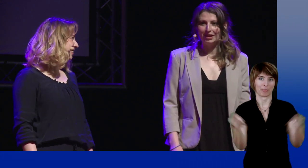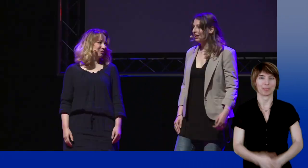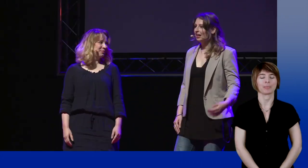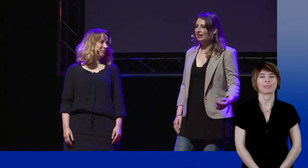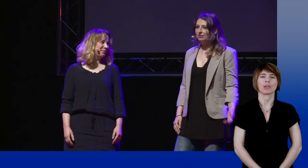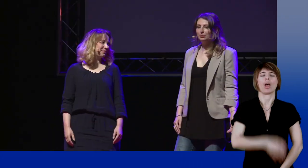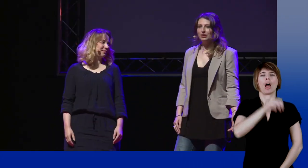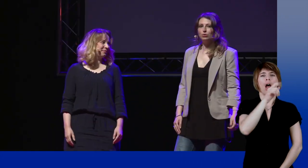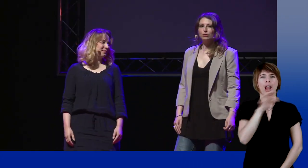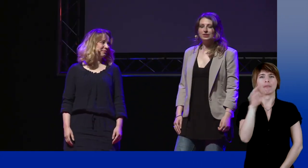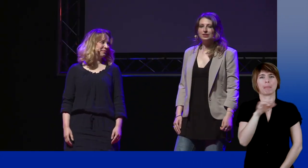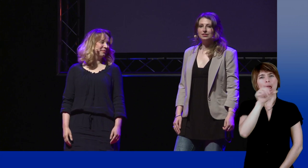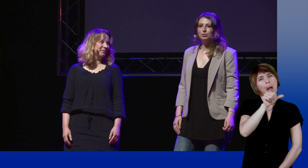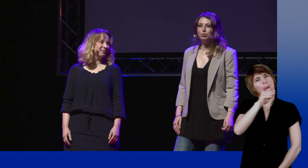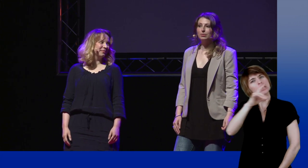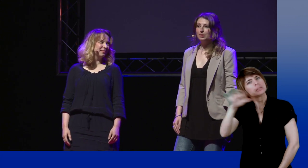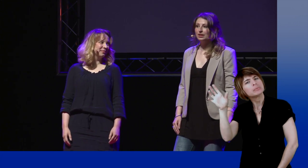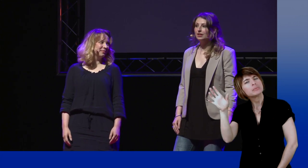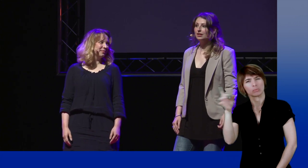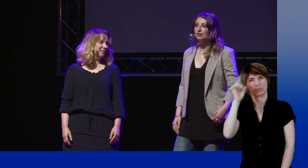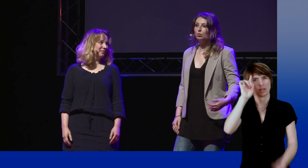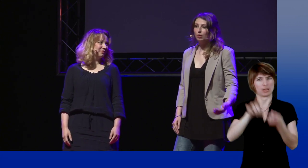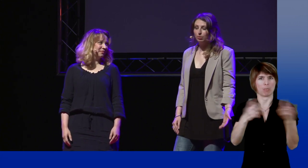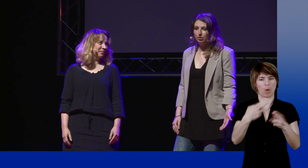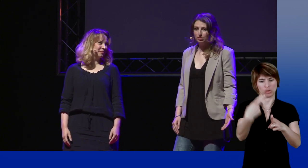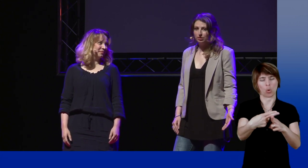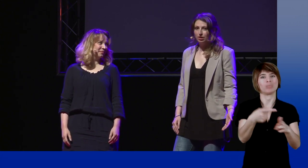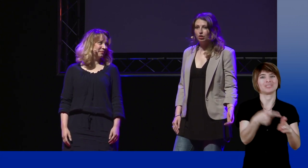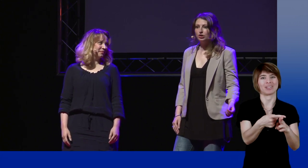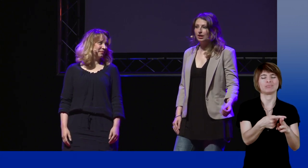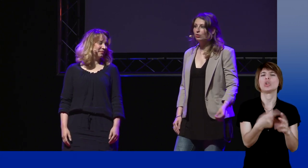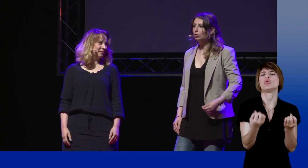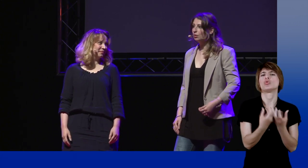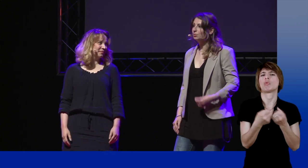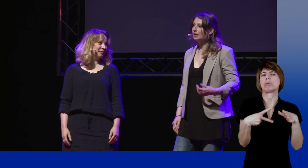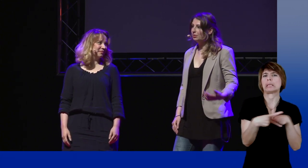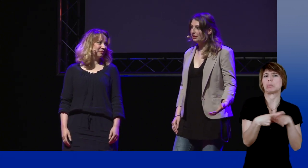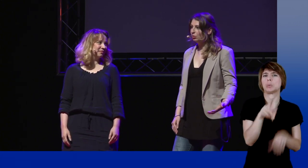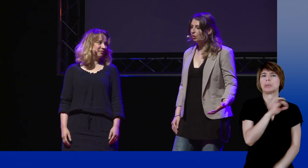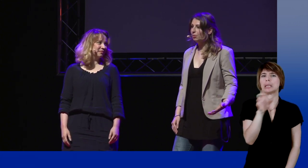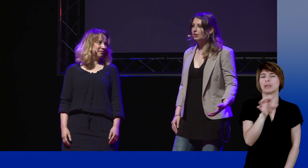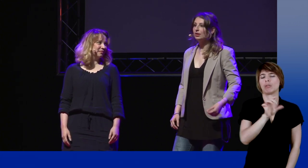Alphabet is used to express proper nouns. Usually we start by spelling proper nouns,